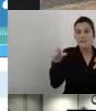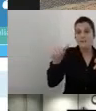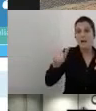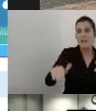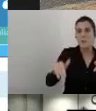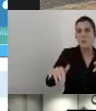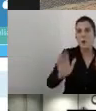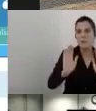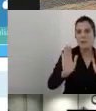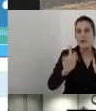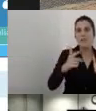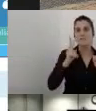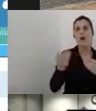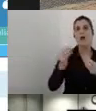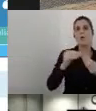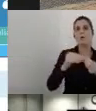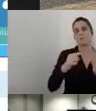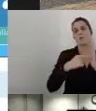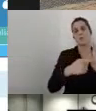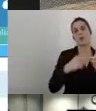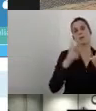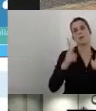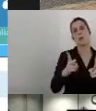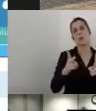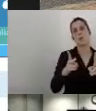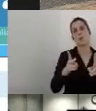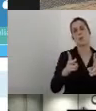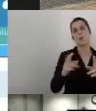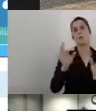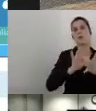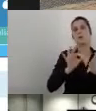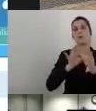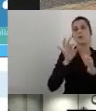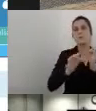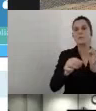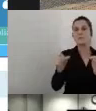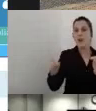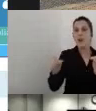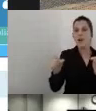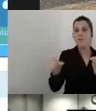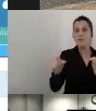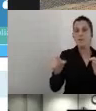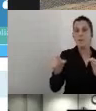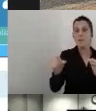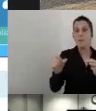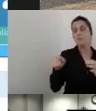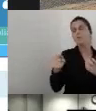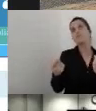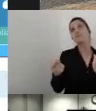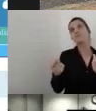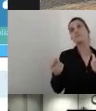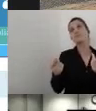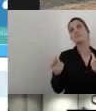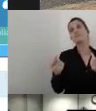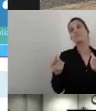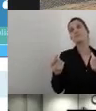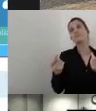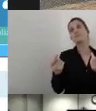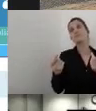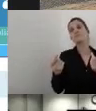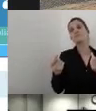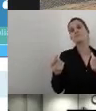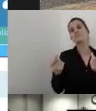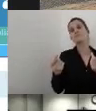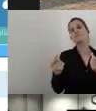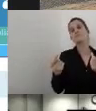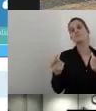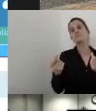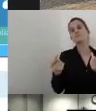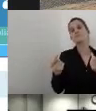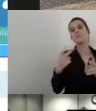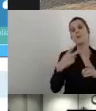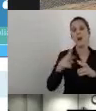Let's say that I can specify here that the button is only 100 centimeters high.